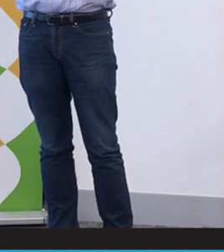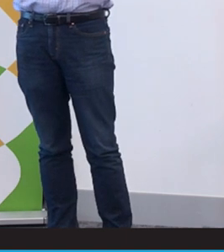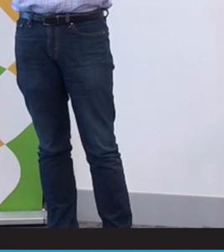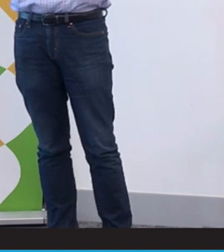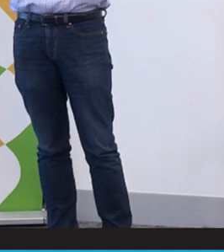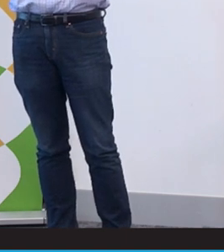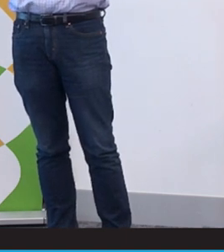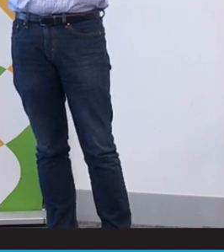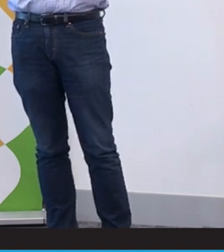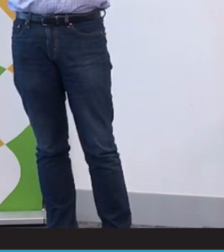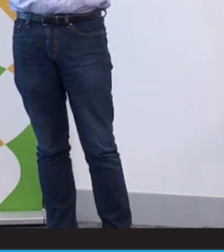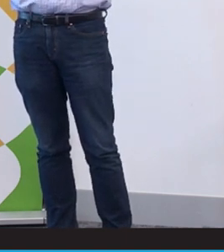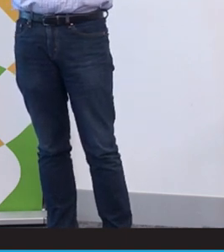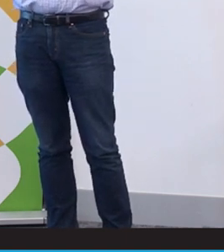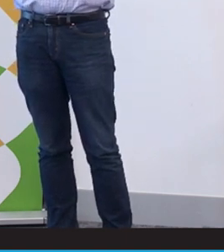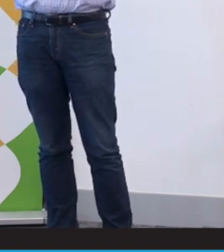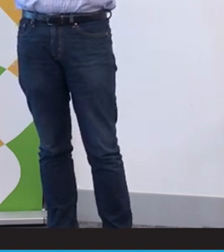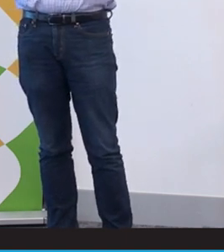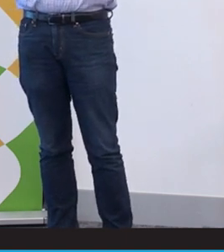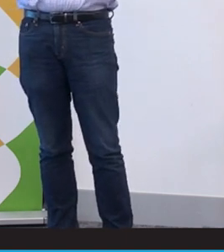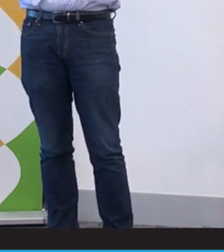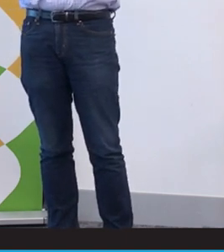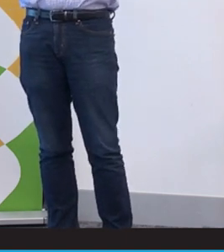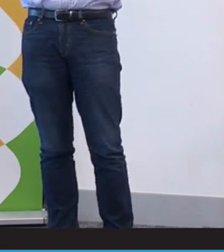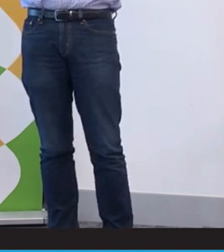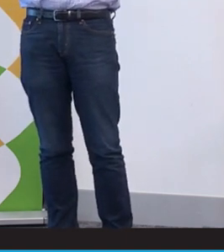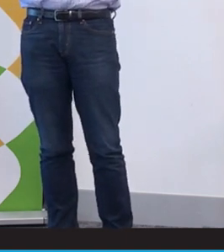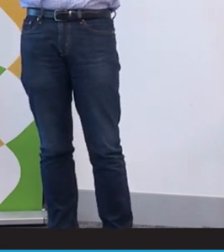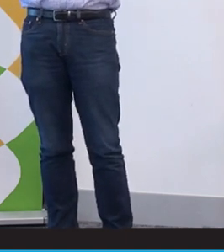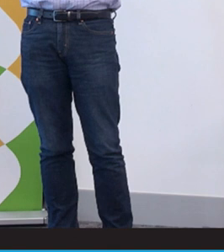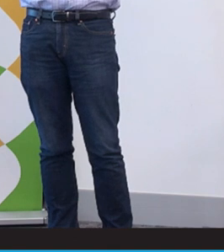creates a lot of challenges for the workforce. Where are the teachers to teach these courses?